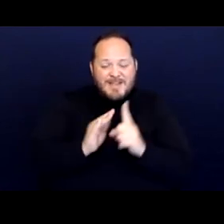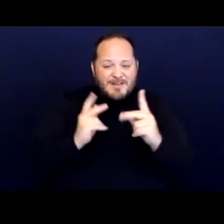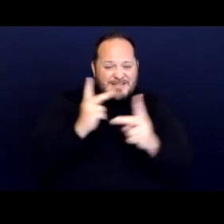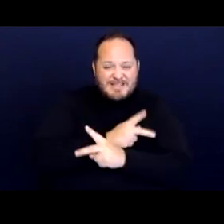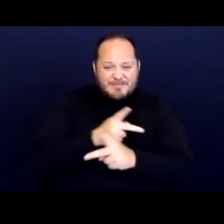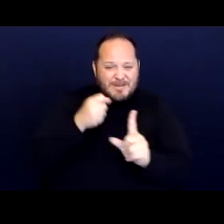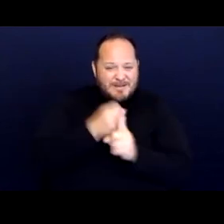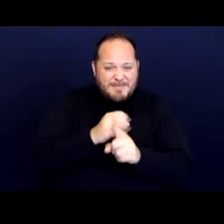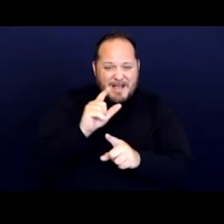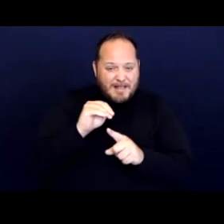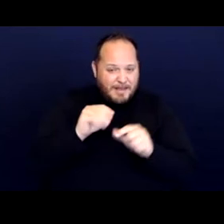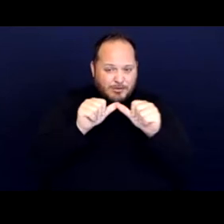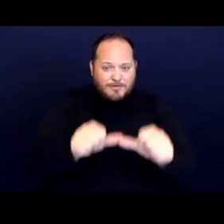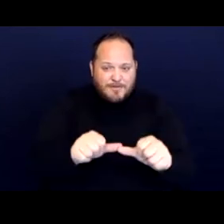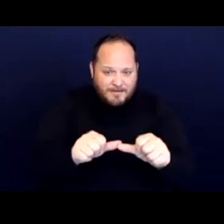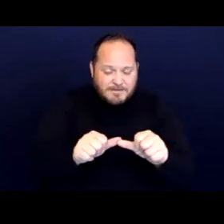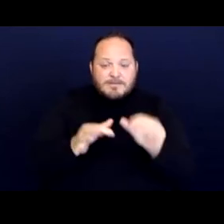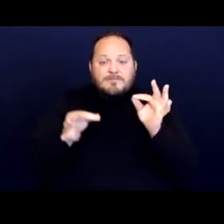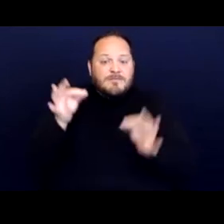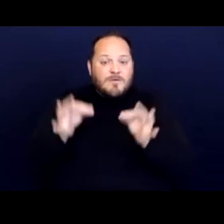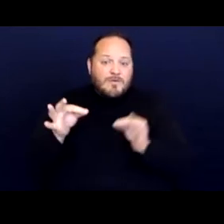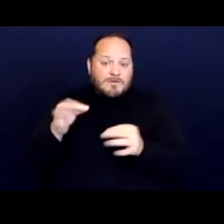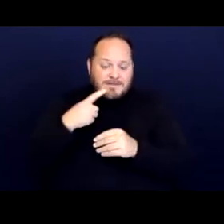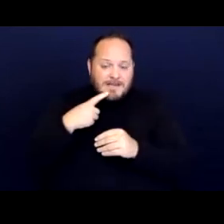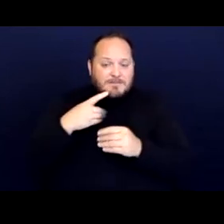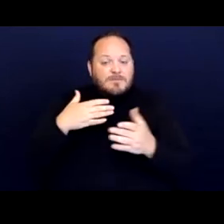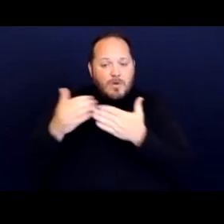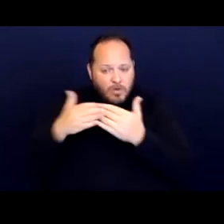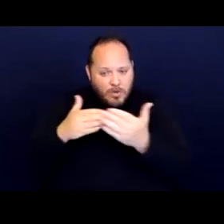And the court says, although the city's nighttime